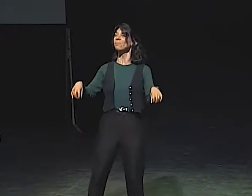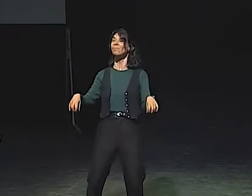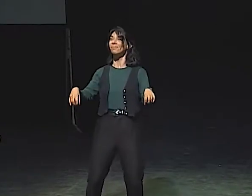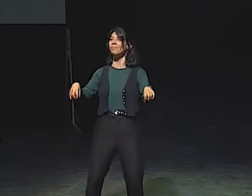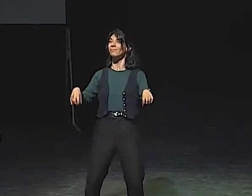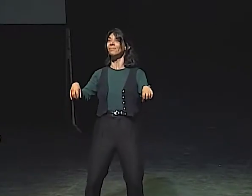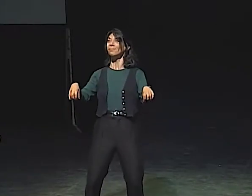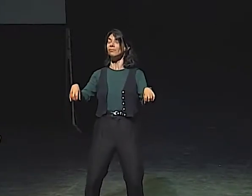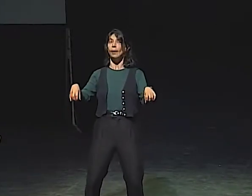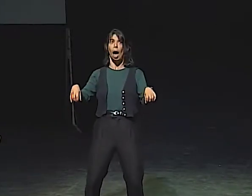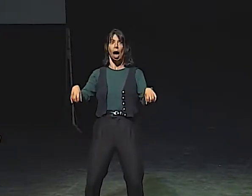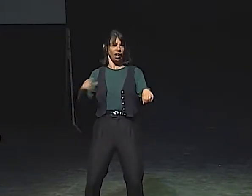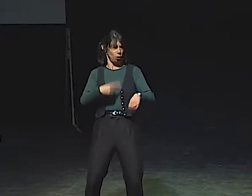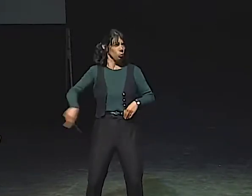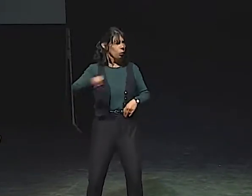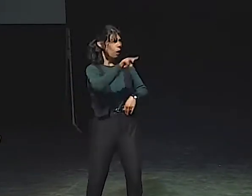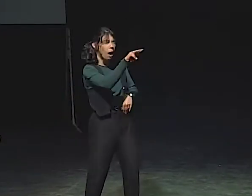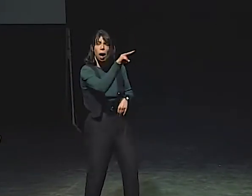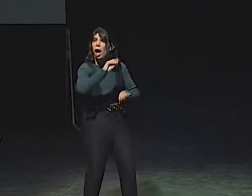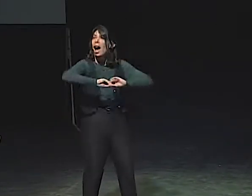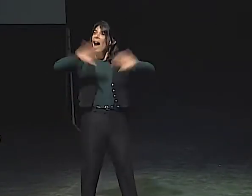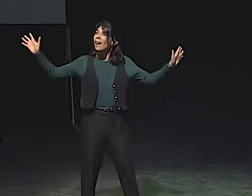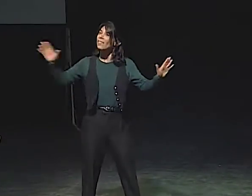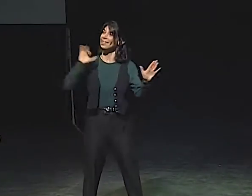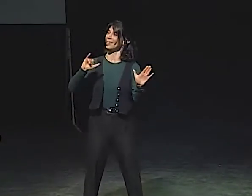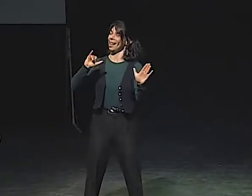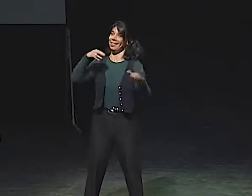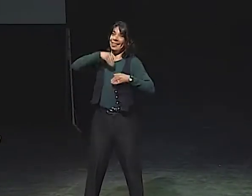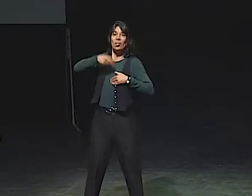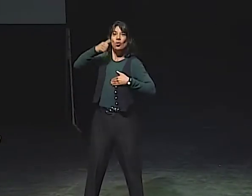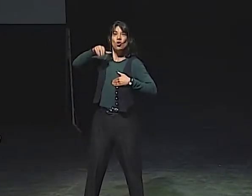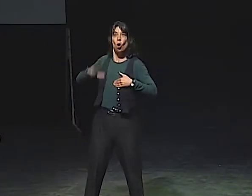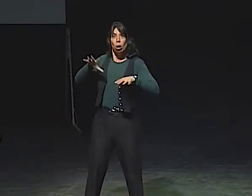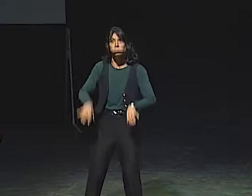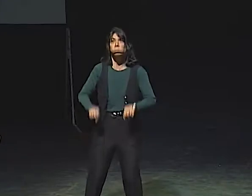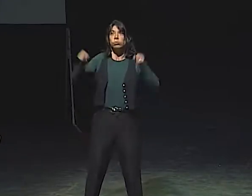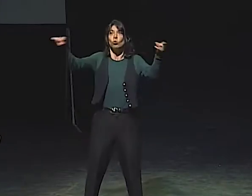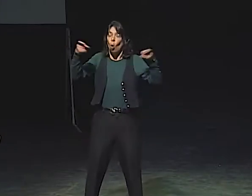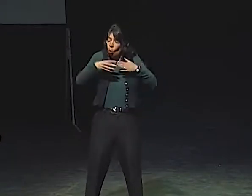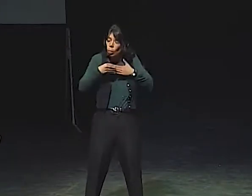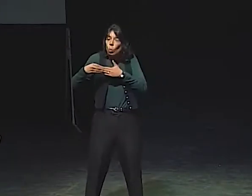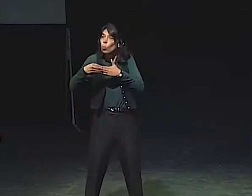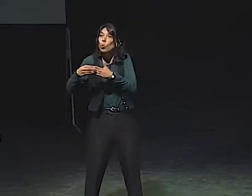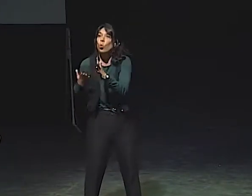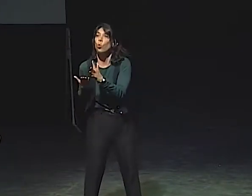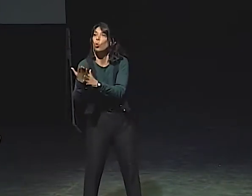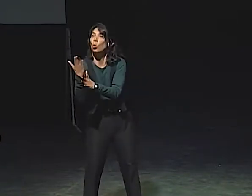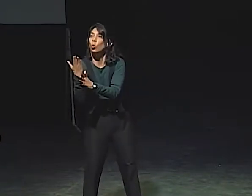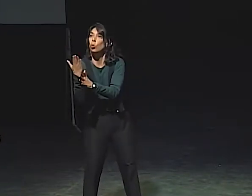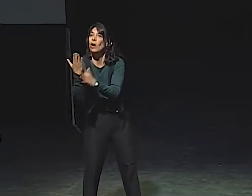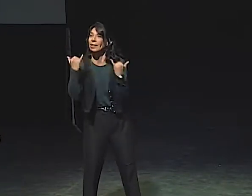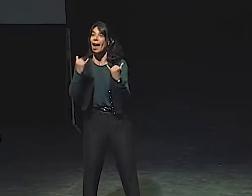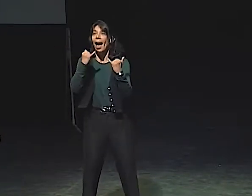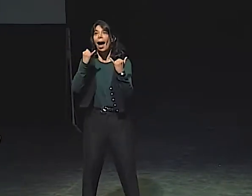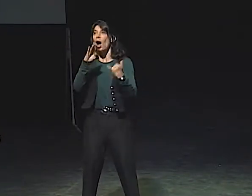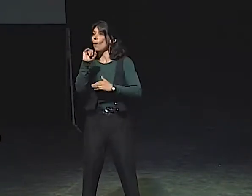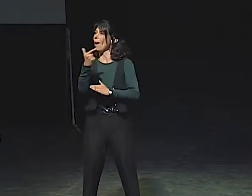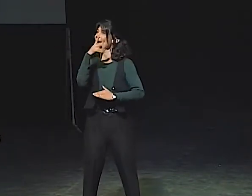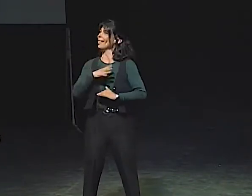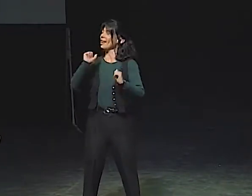SAME PLACE, AND THE GIRL SITS LIKE THIS. YOU CAN SEE QUITE OBVIOUSLY THAT THE LITTLE GIRL